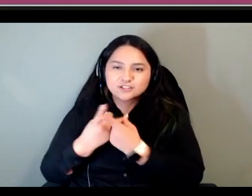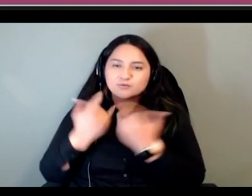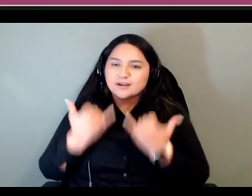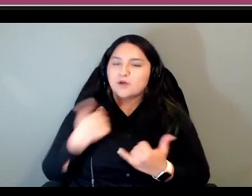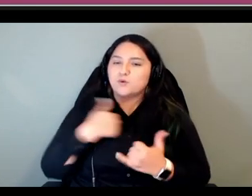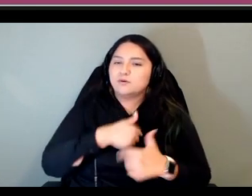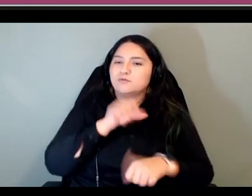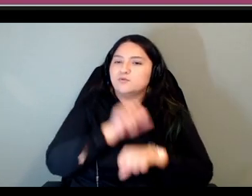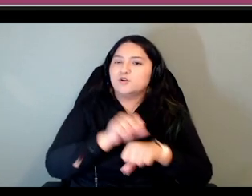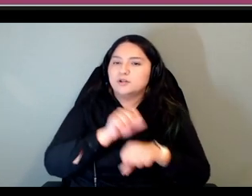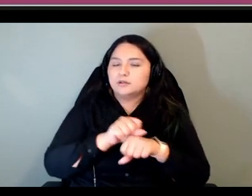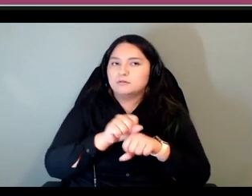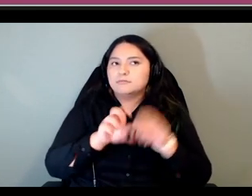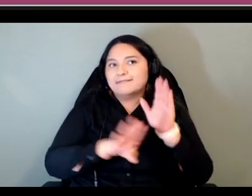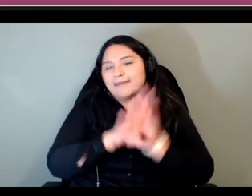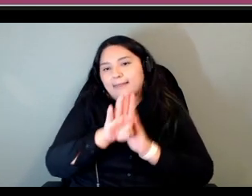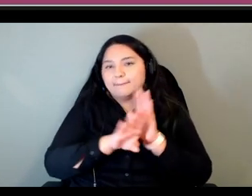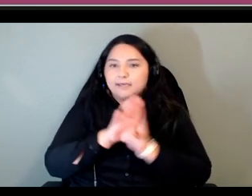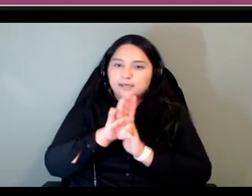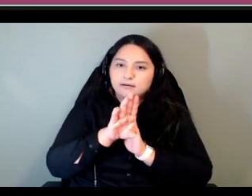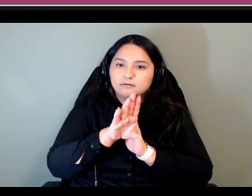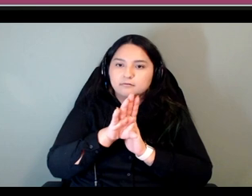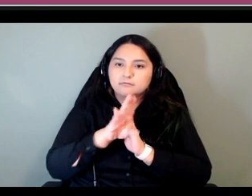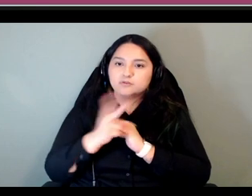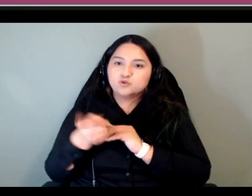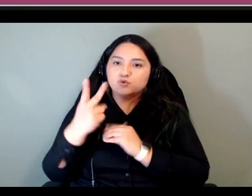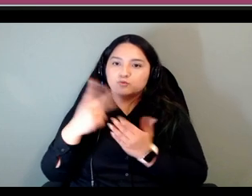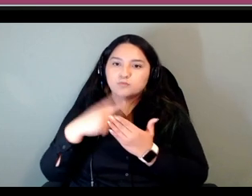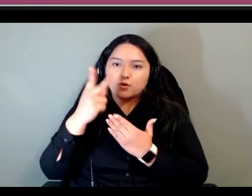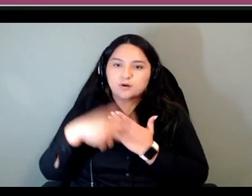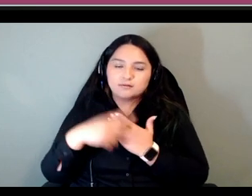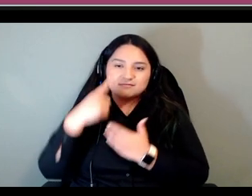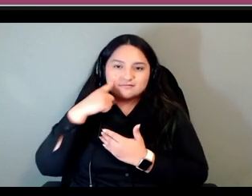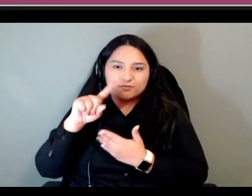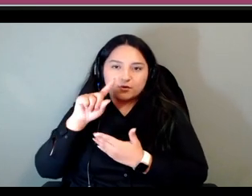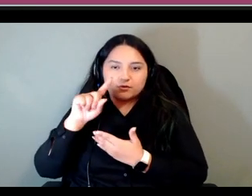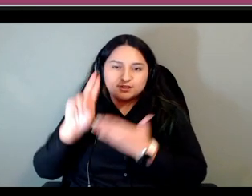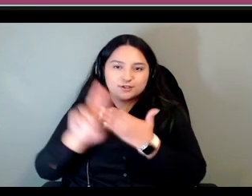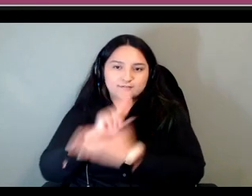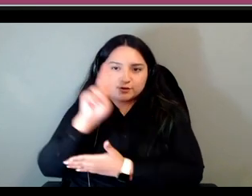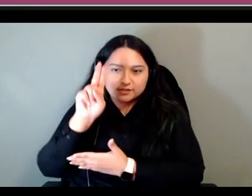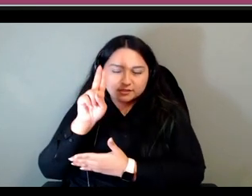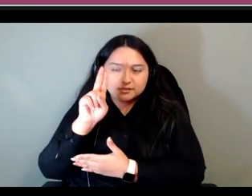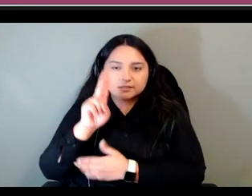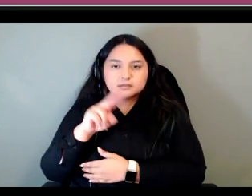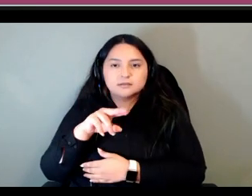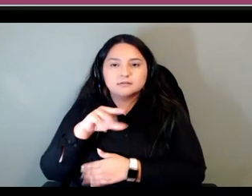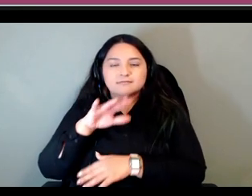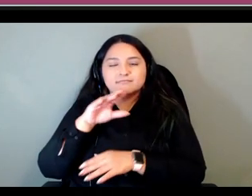we'll have developed two programs for a university um in indigenous language pedagogy and also